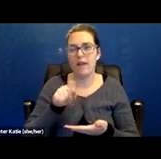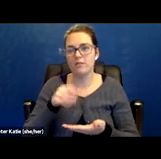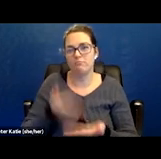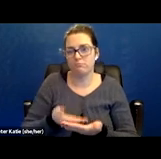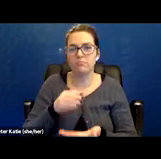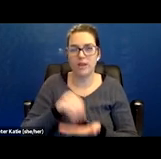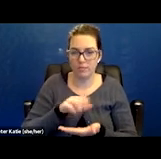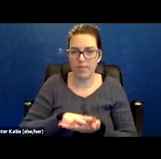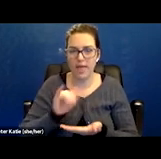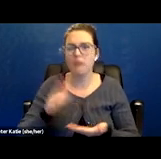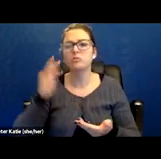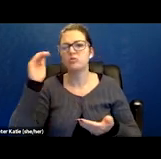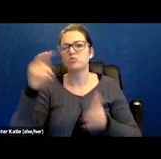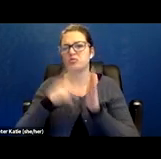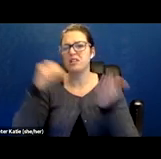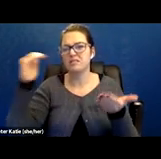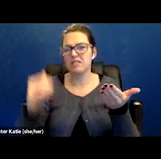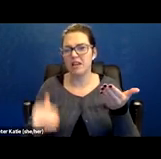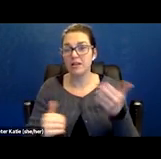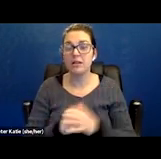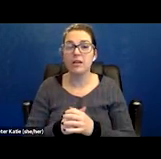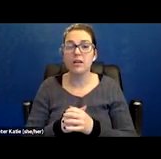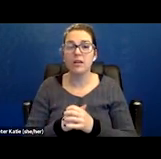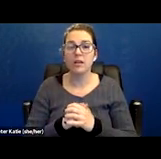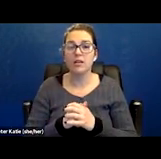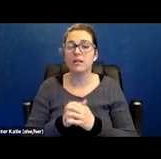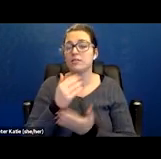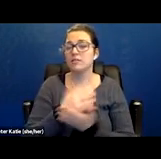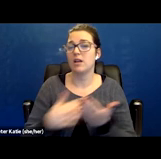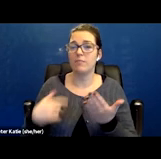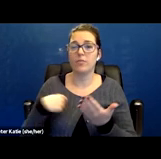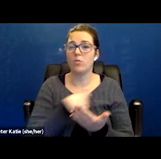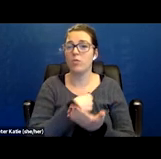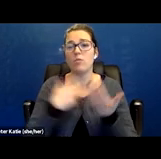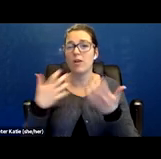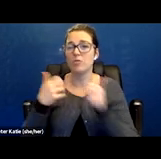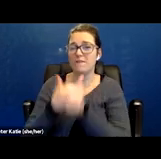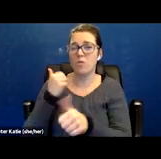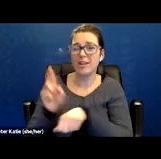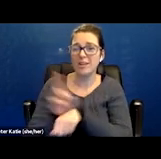that we want to kind of avoid from using as referenced false positives or antibody testing